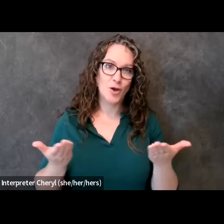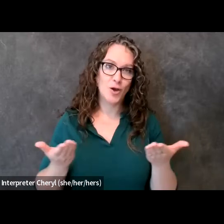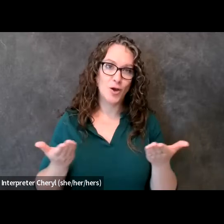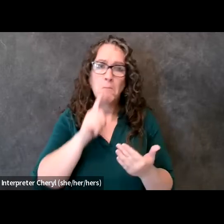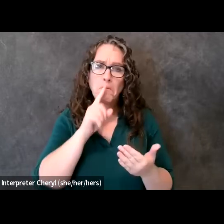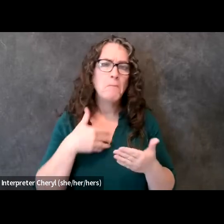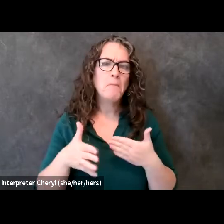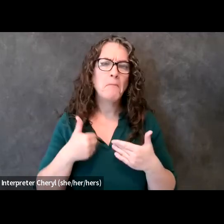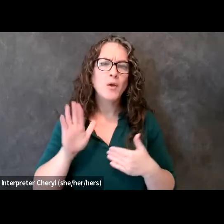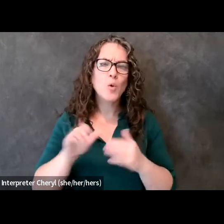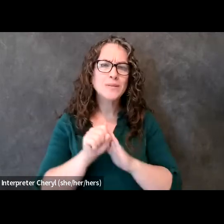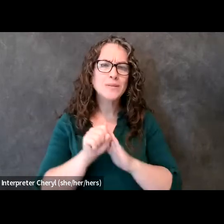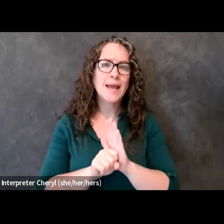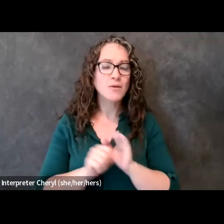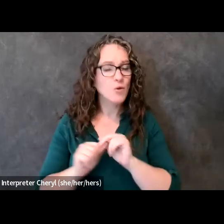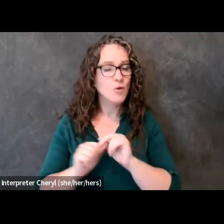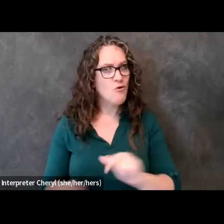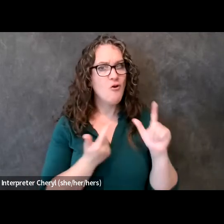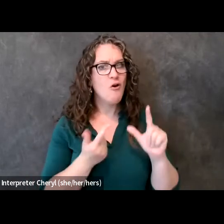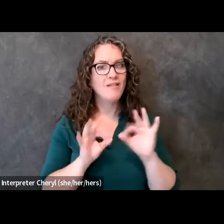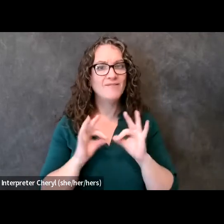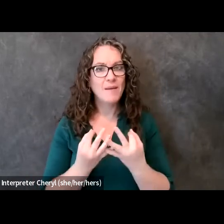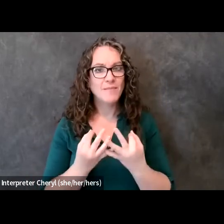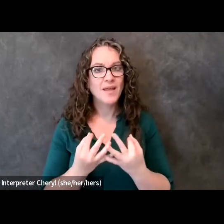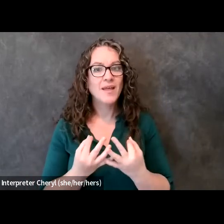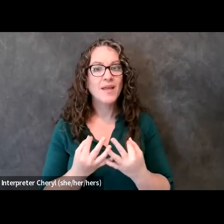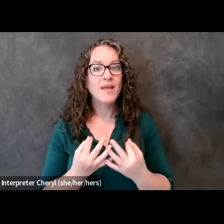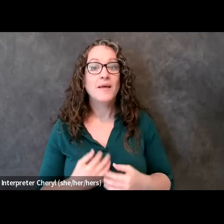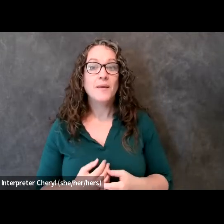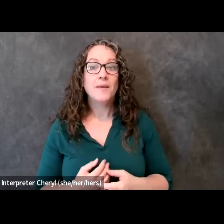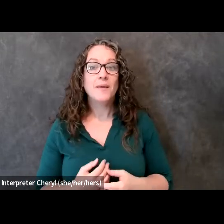all family we definitely say that in our our own state but just know that you have a family from